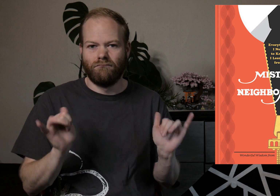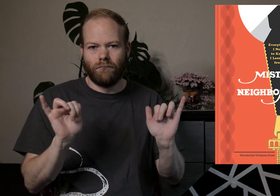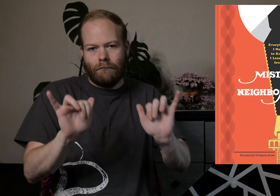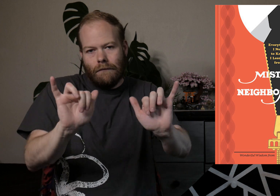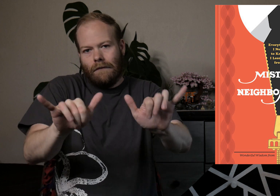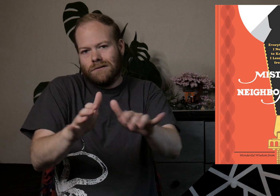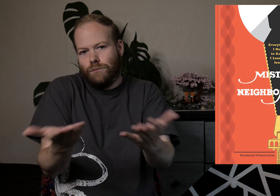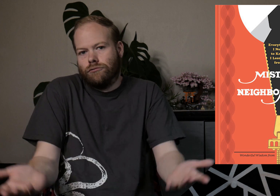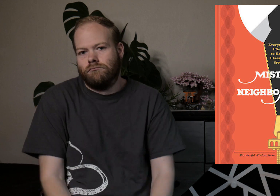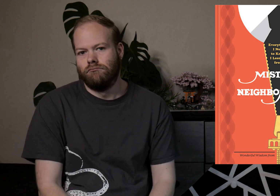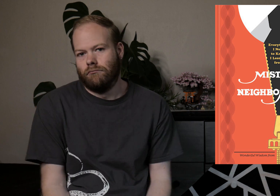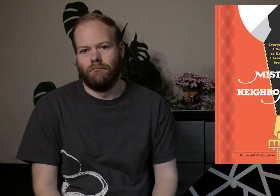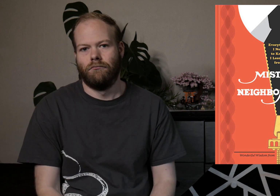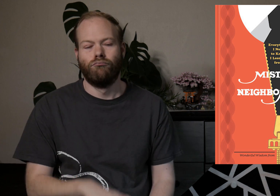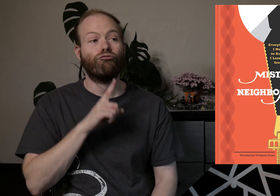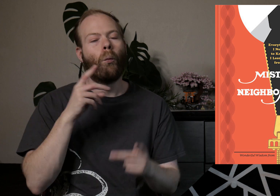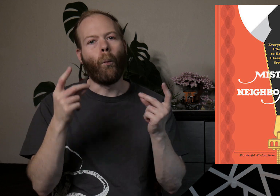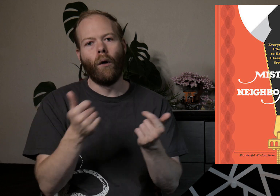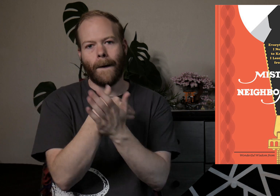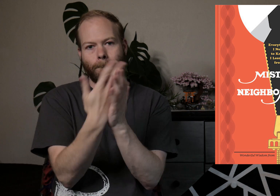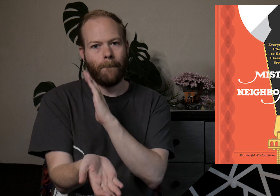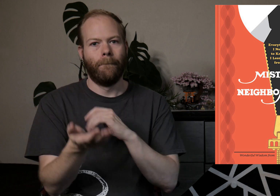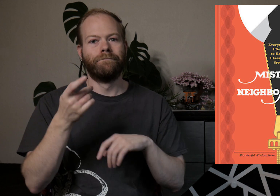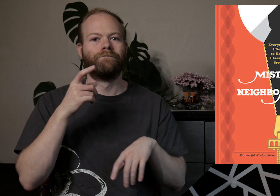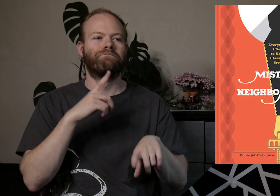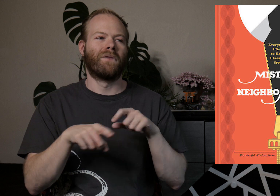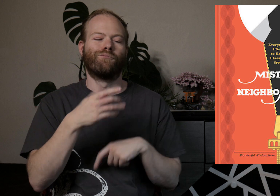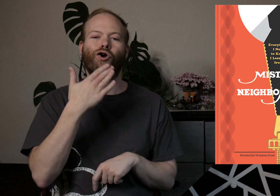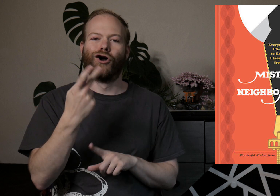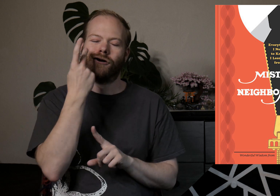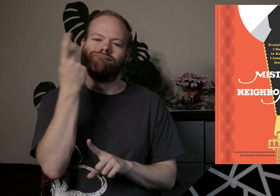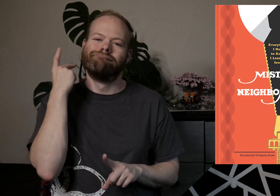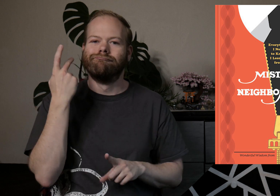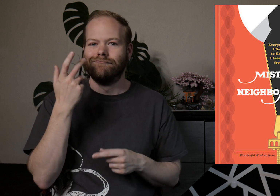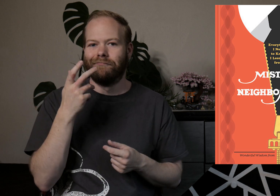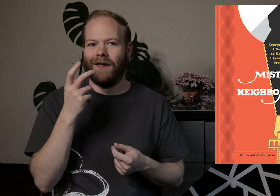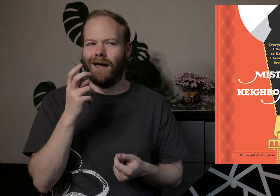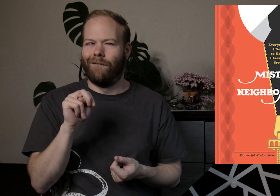That’s pretty much the book, it was an extremely quick read but it was a good nostalgic trip